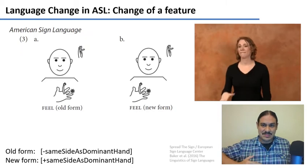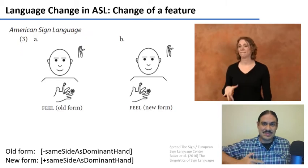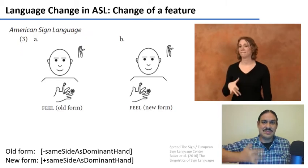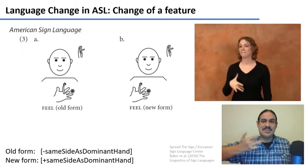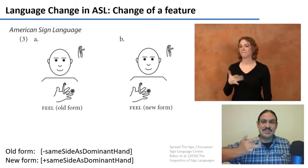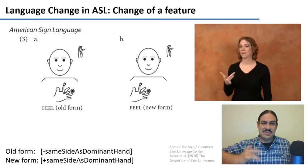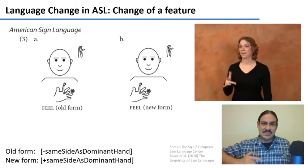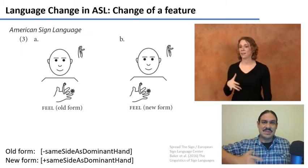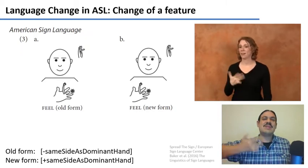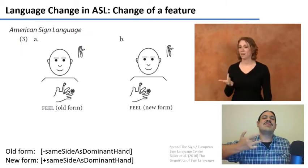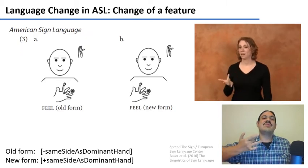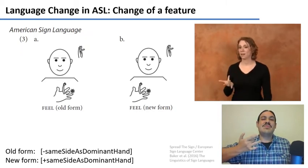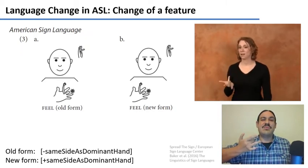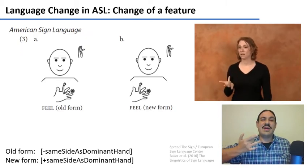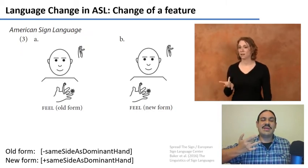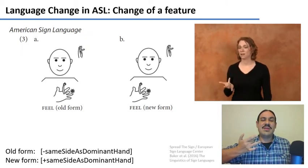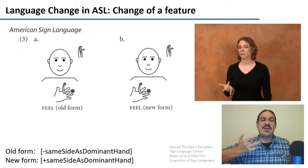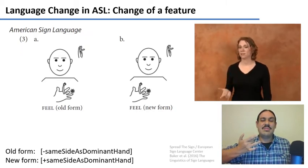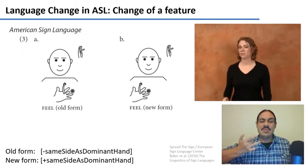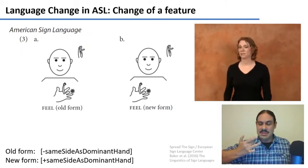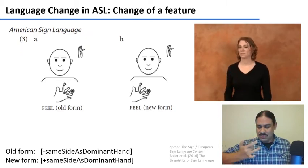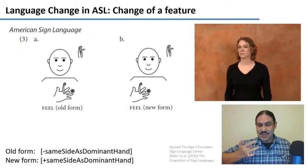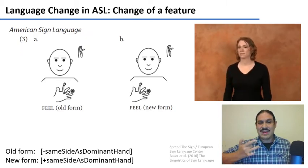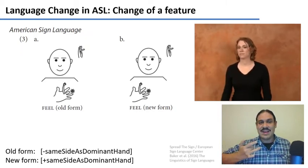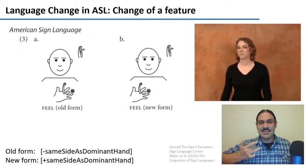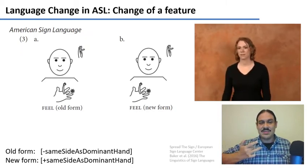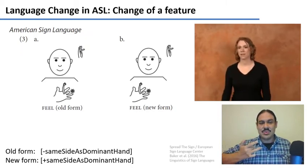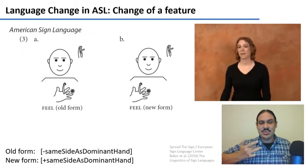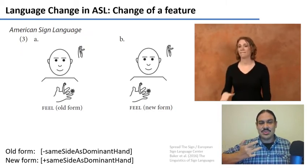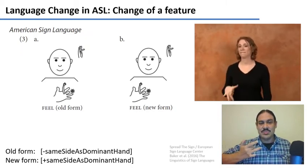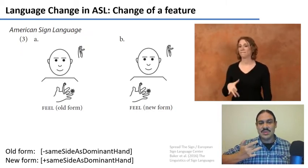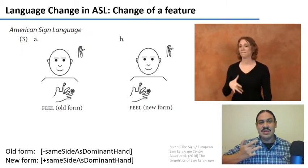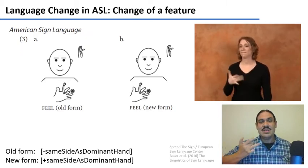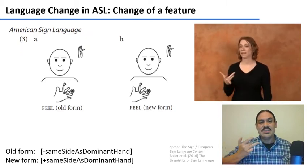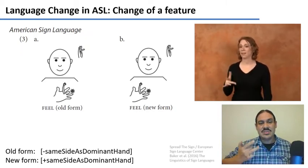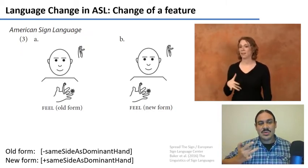side is called contralateral and this one is called ipsilateral